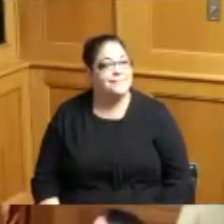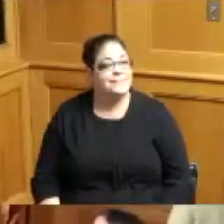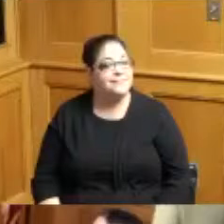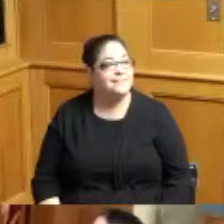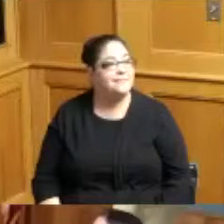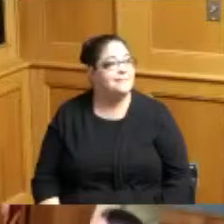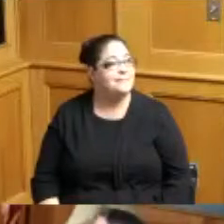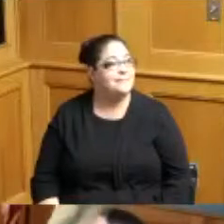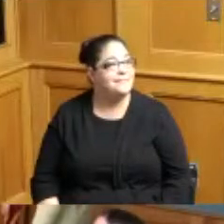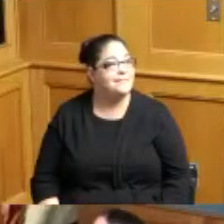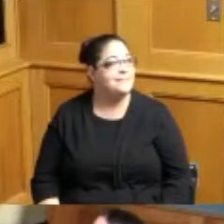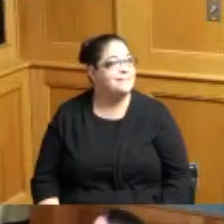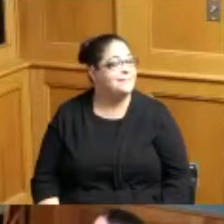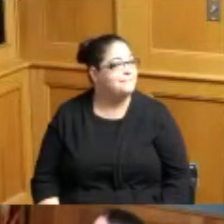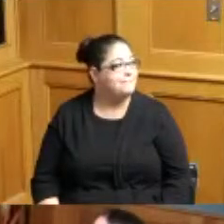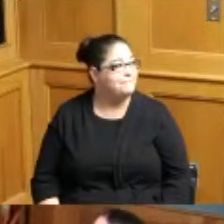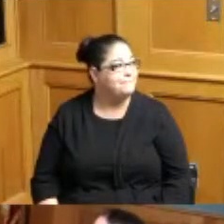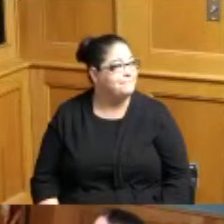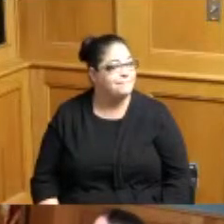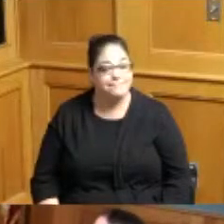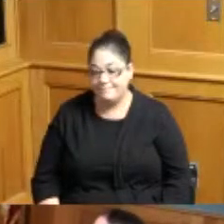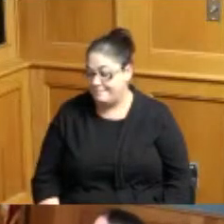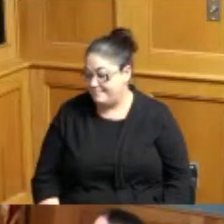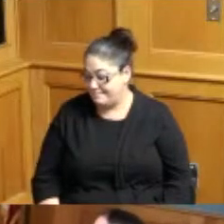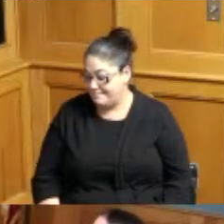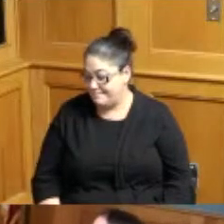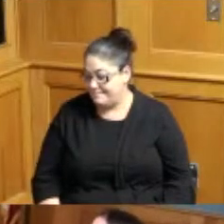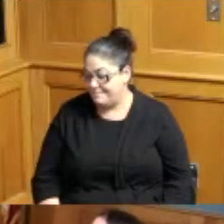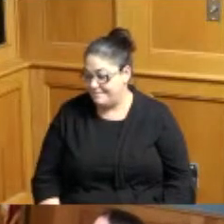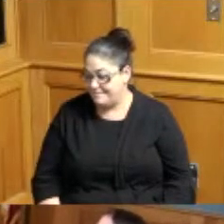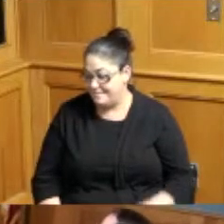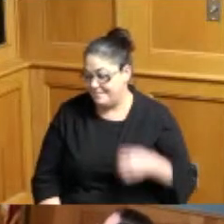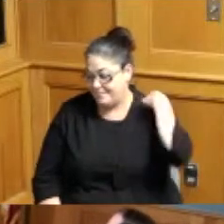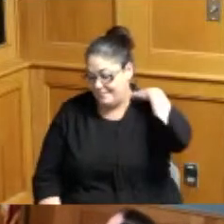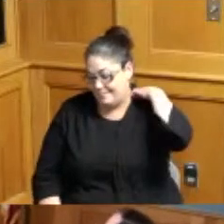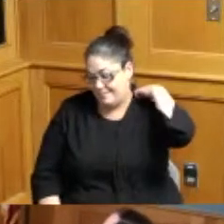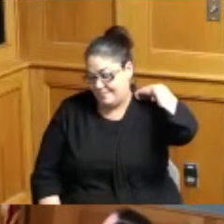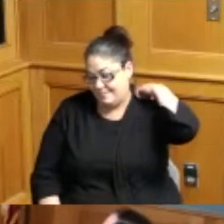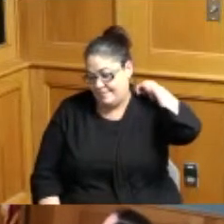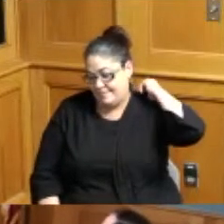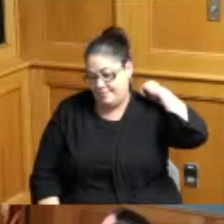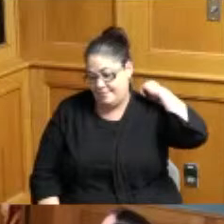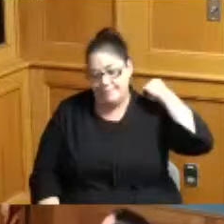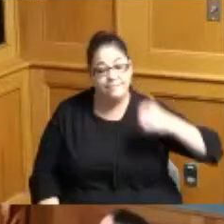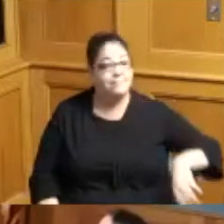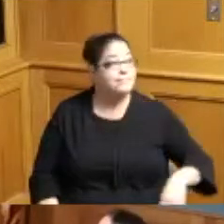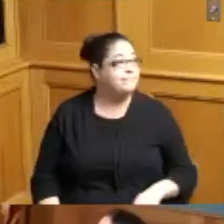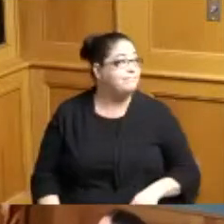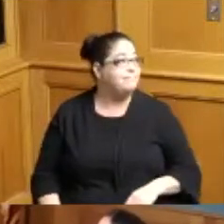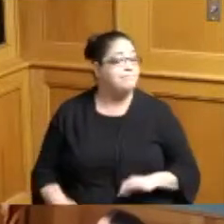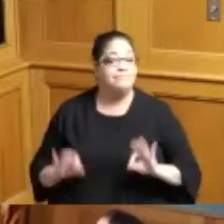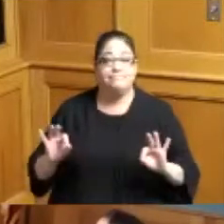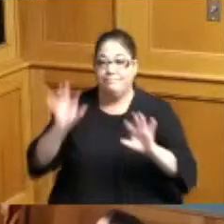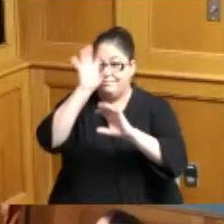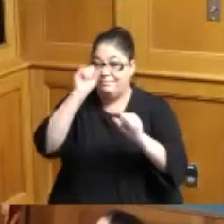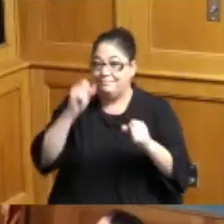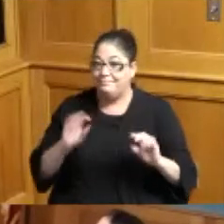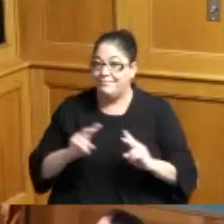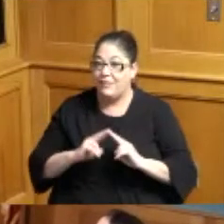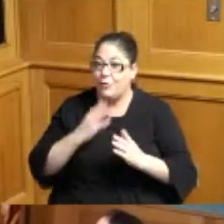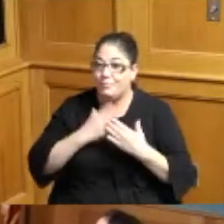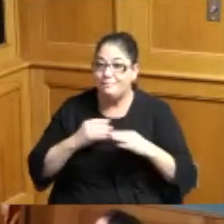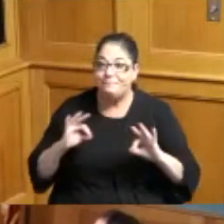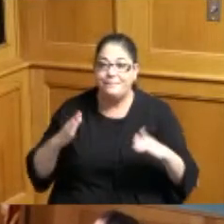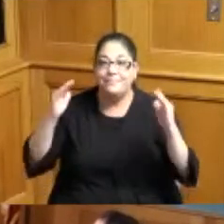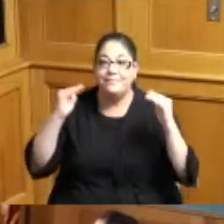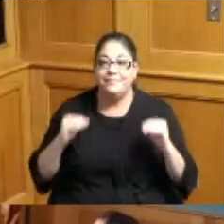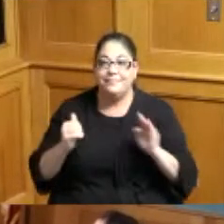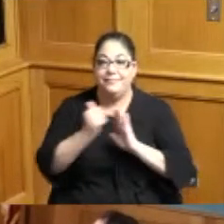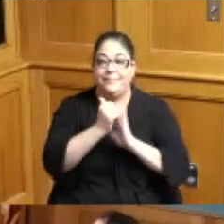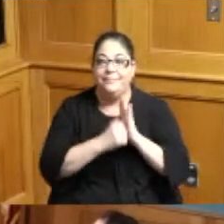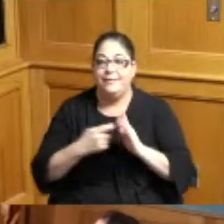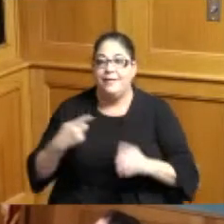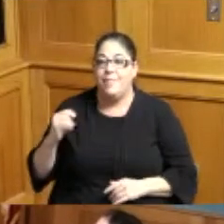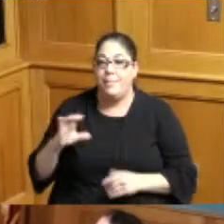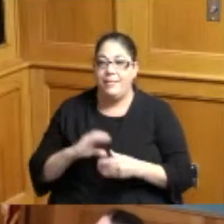foreign good our next item on agenda public comments